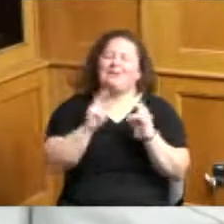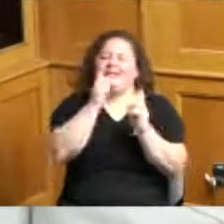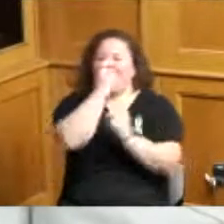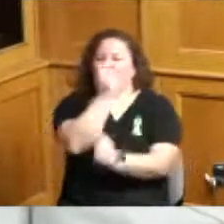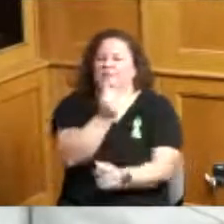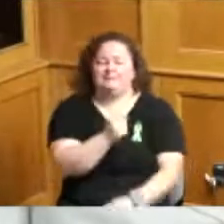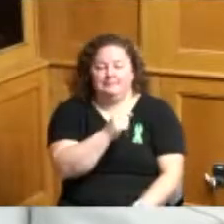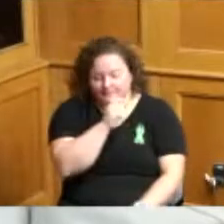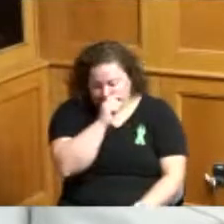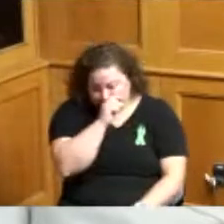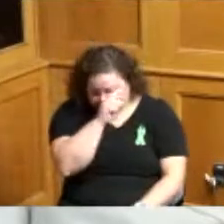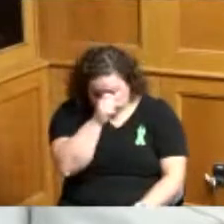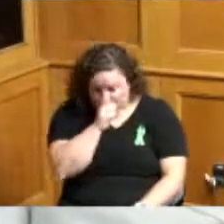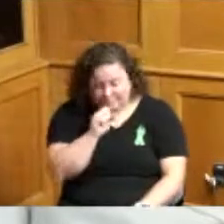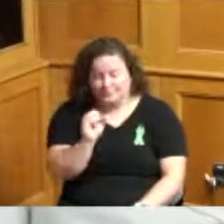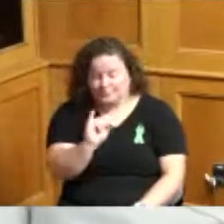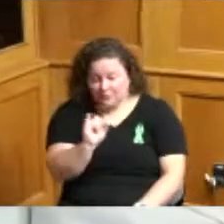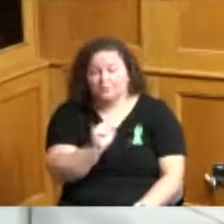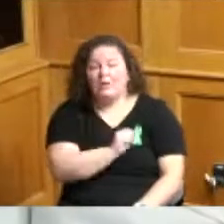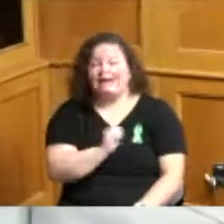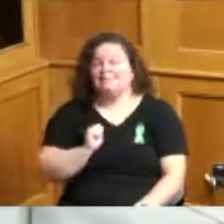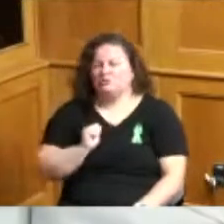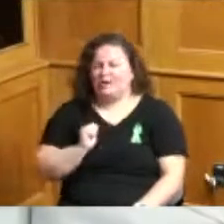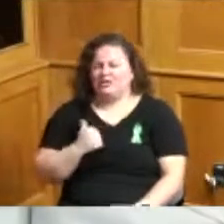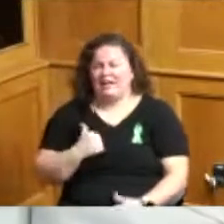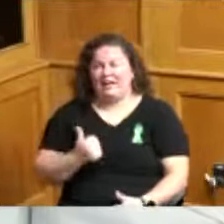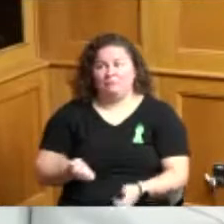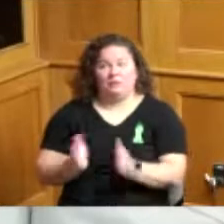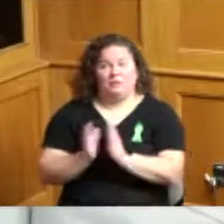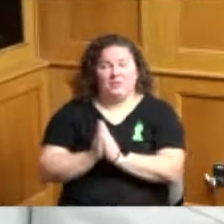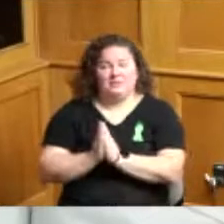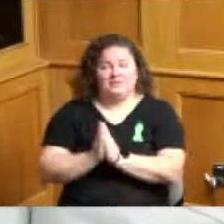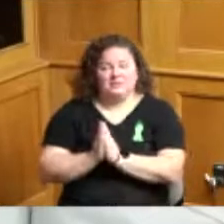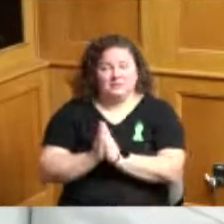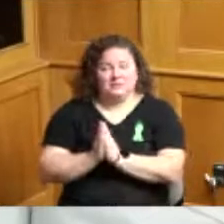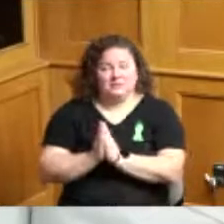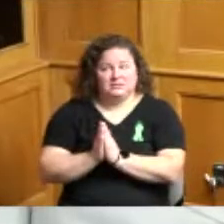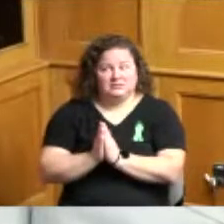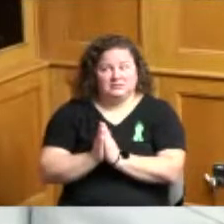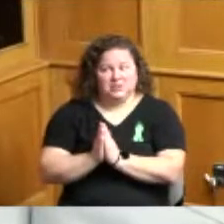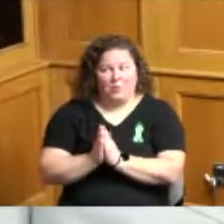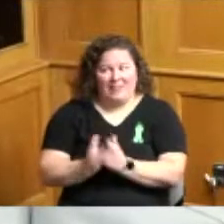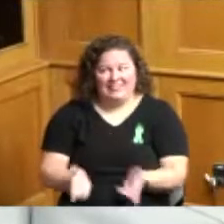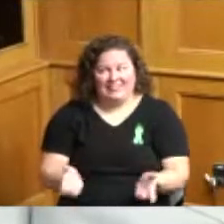the administration to look at we had a relief-a-thon when I first came we did it by zoom